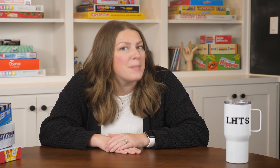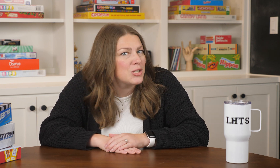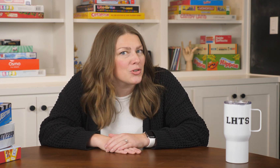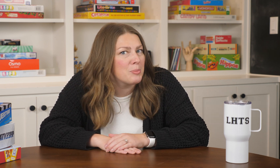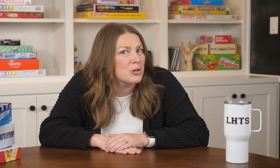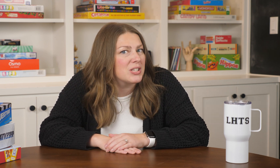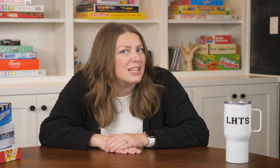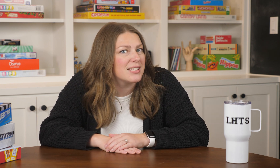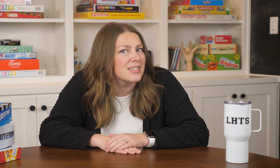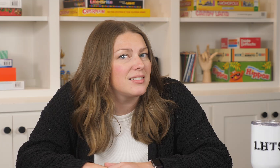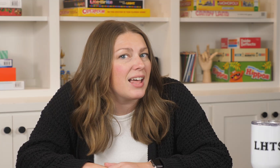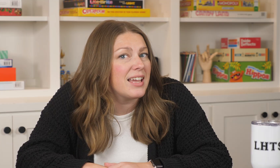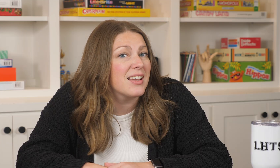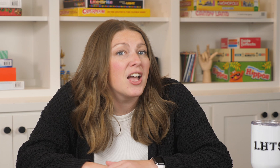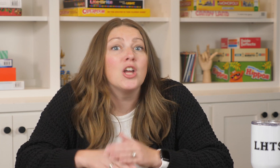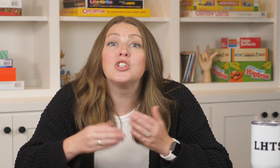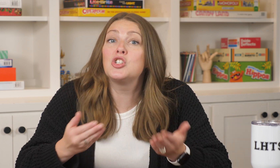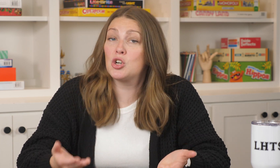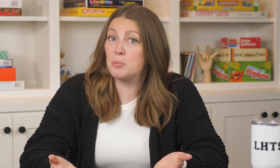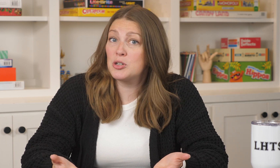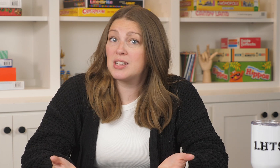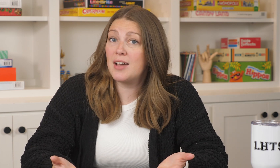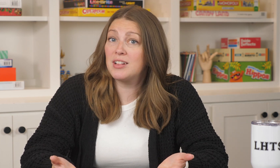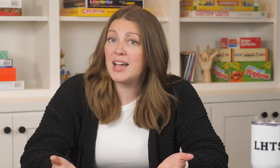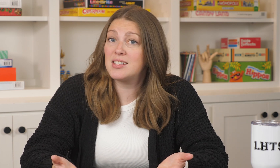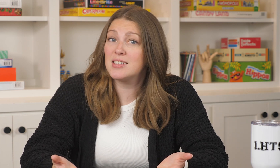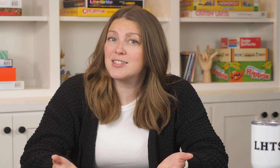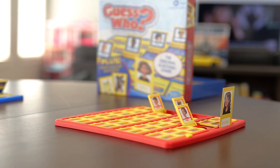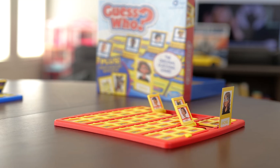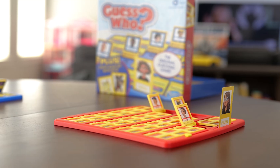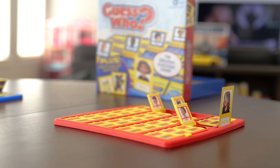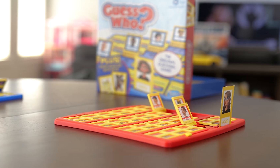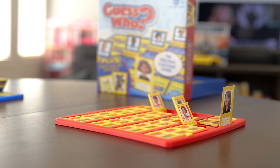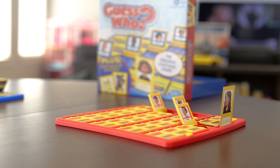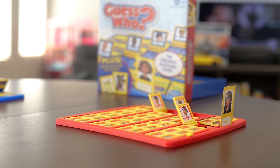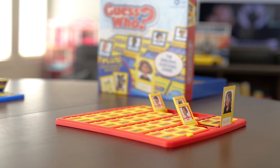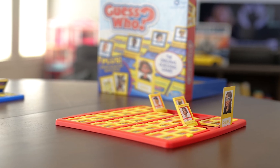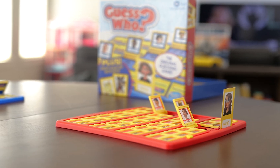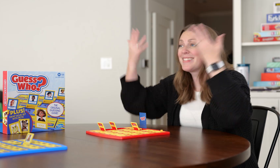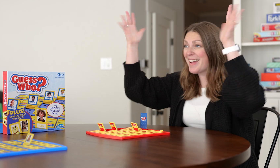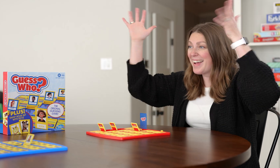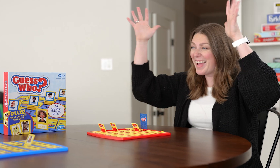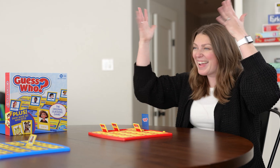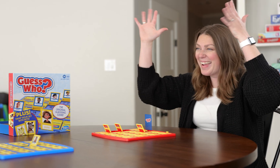mystery person is like does your person have glasses the first one to guess their opponent's